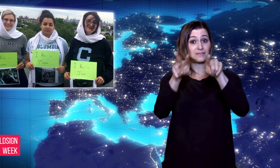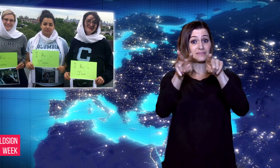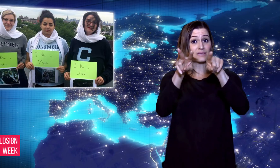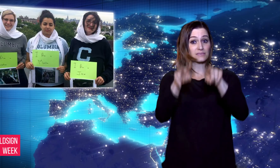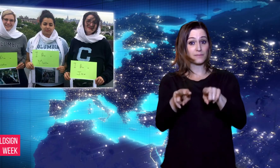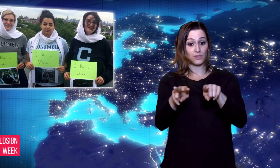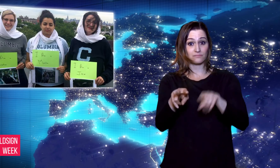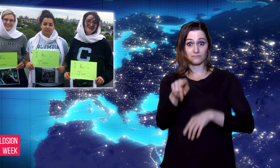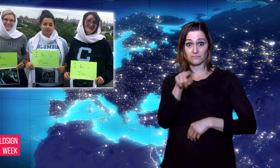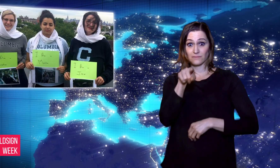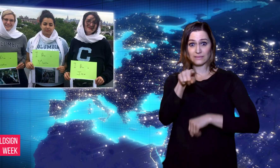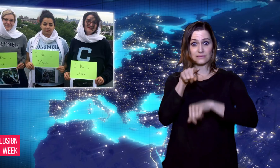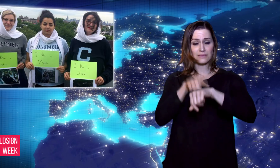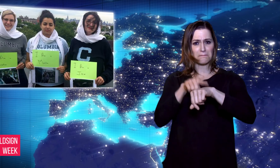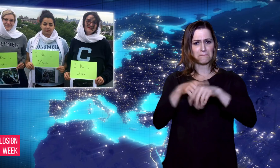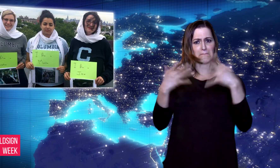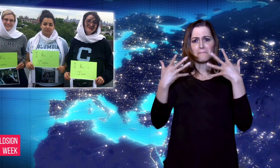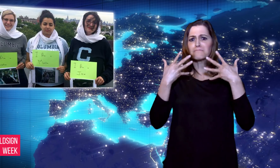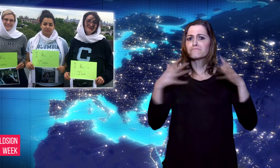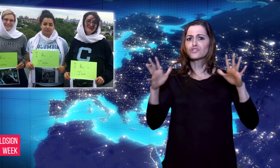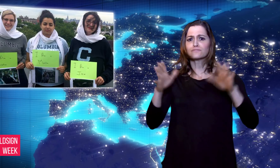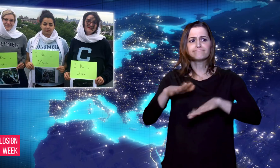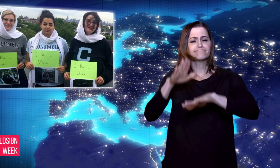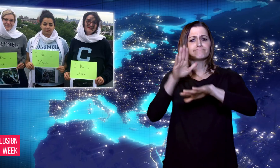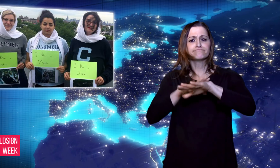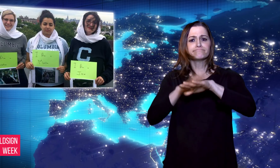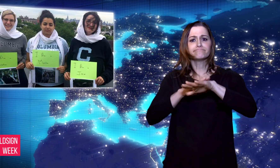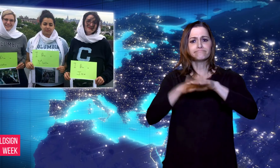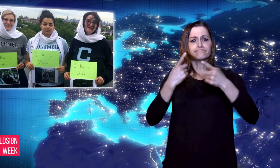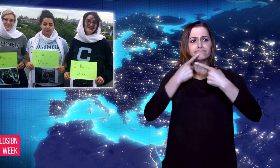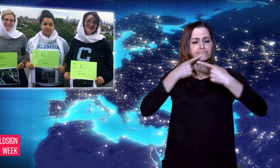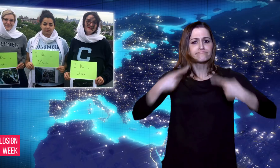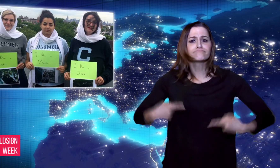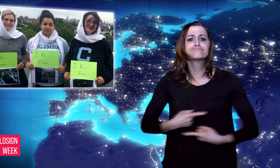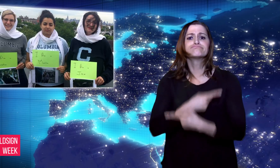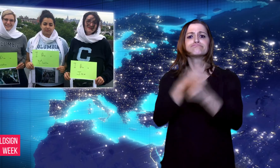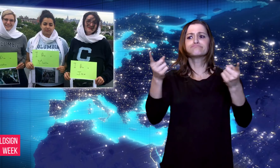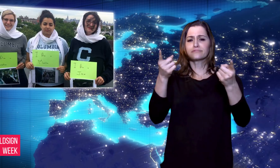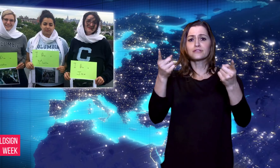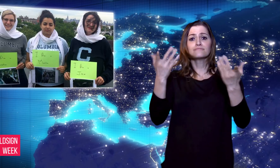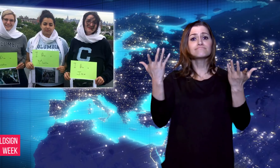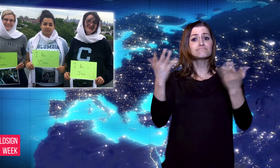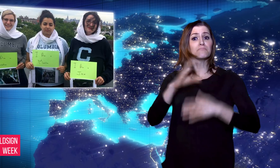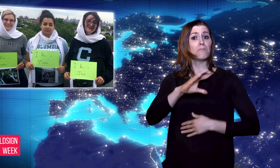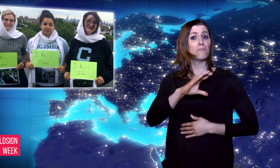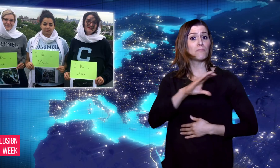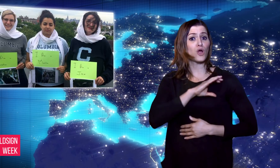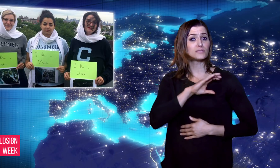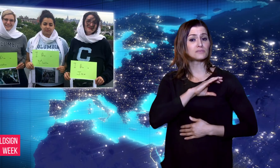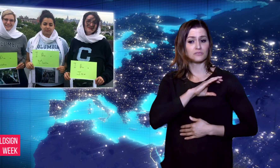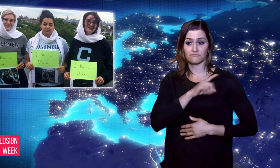would no longer arrest women for failing